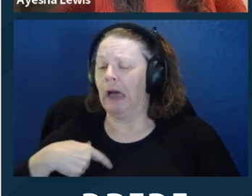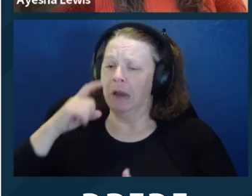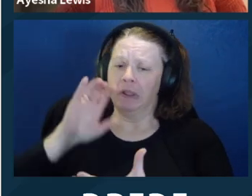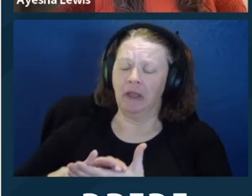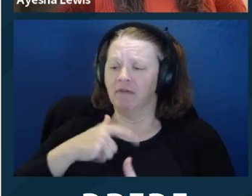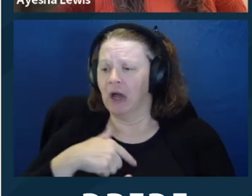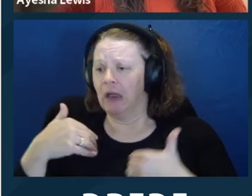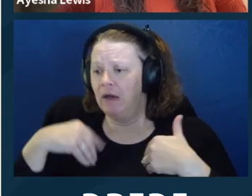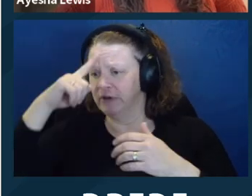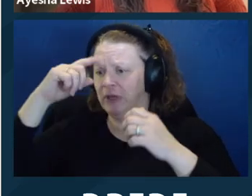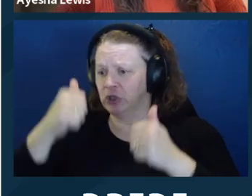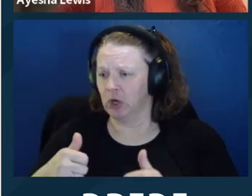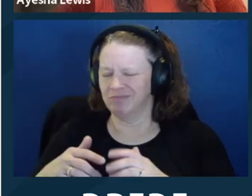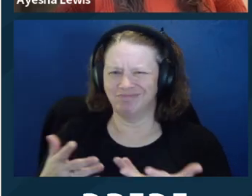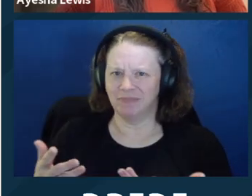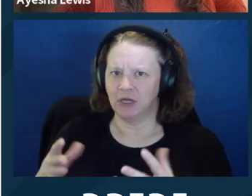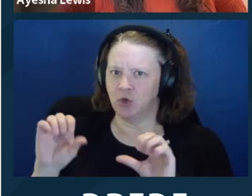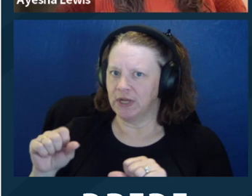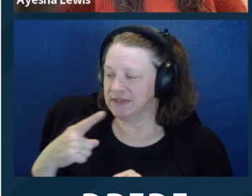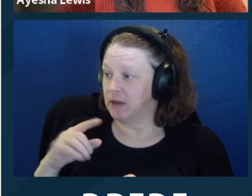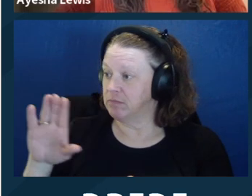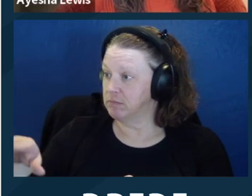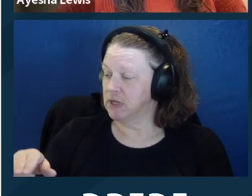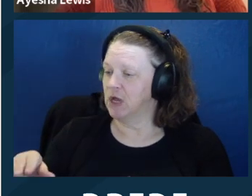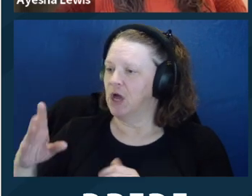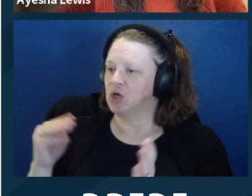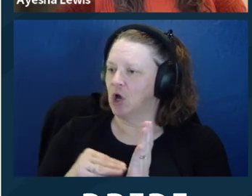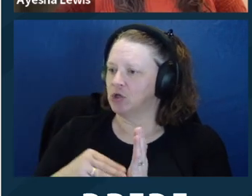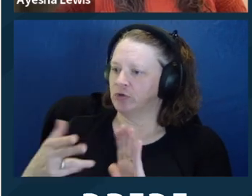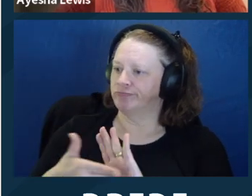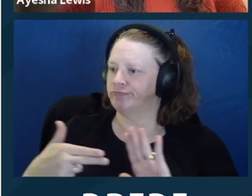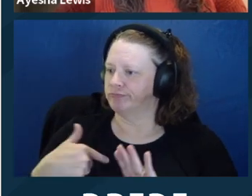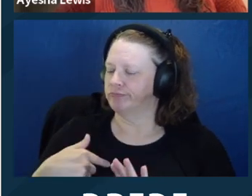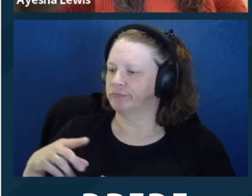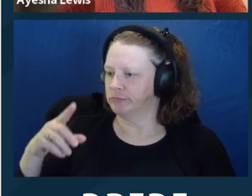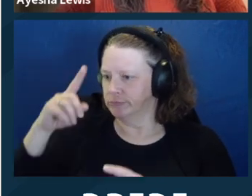doctor said, and you don't have to write in the declaration, I believe I have dementia.